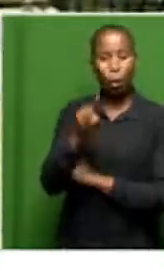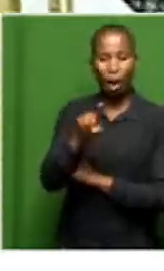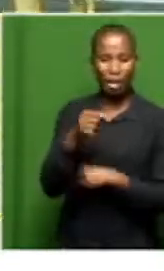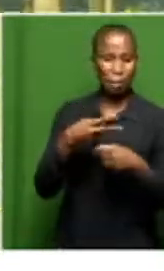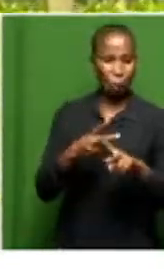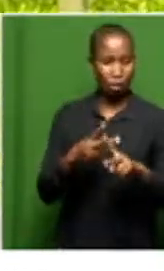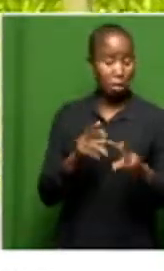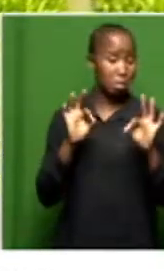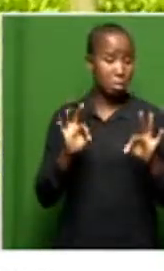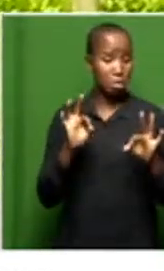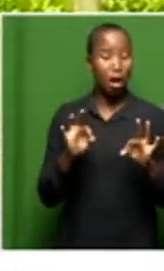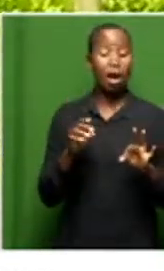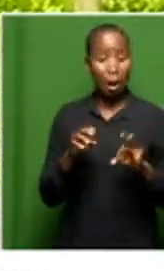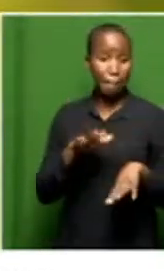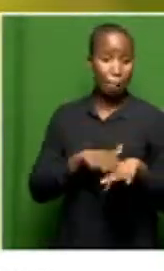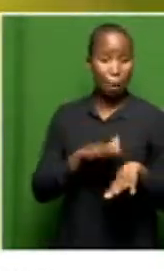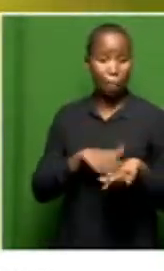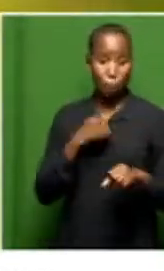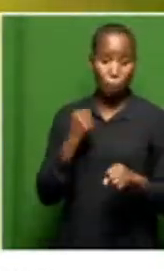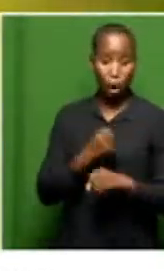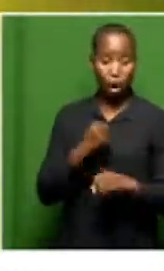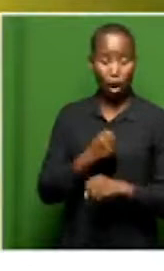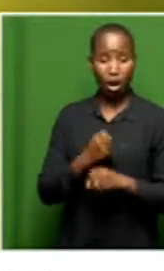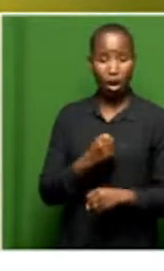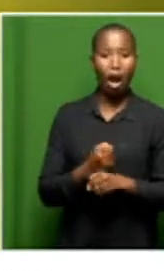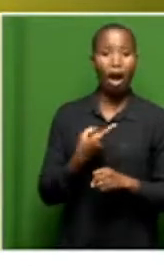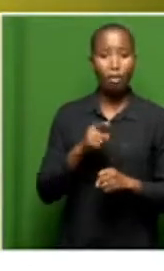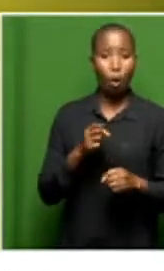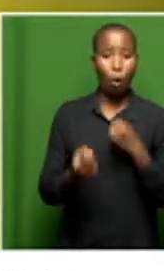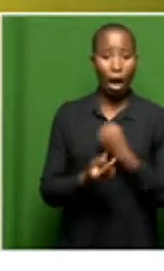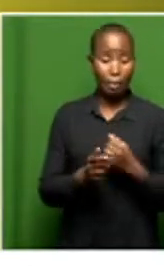but its high input and operational costs have been a stumbling block for aspirant farmers.